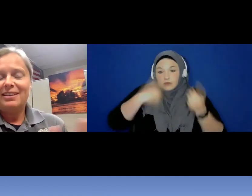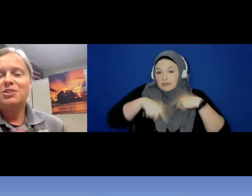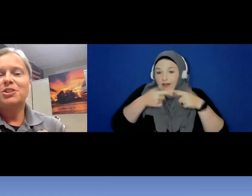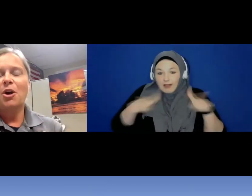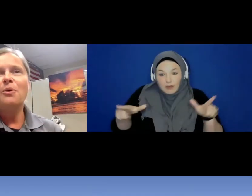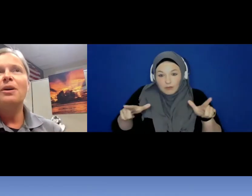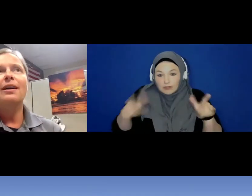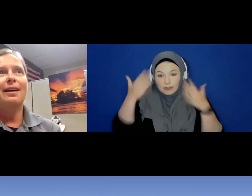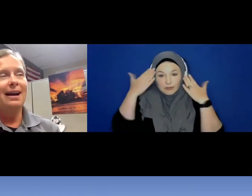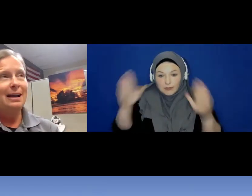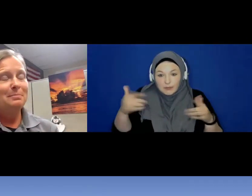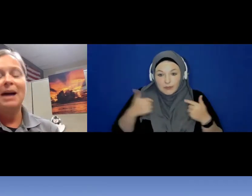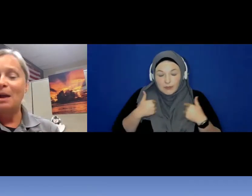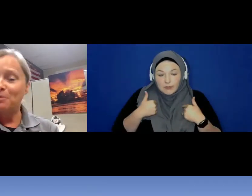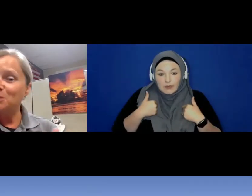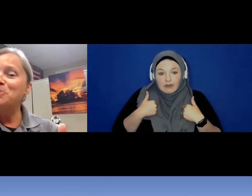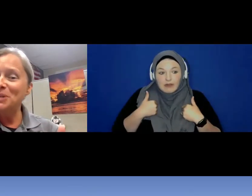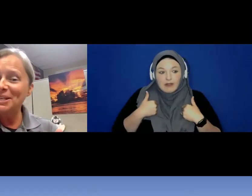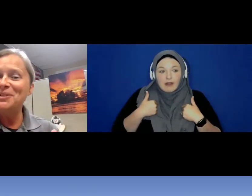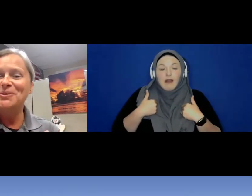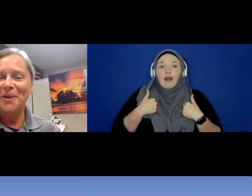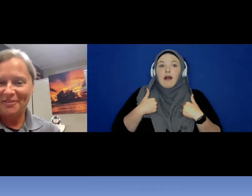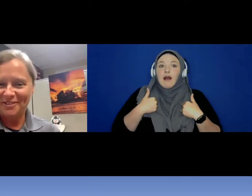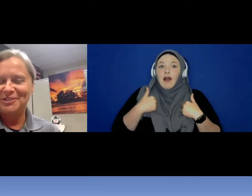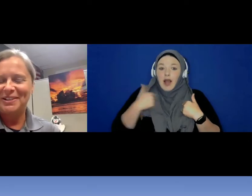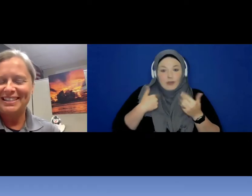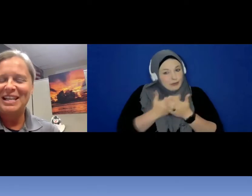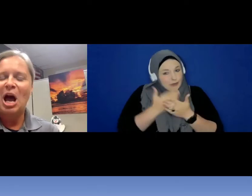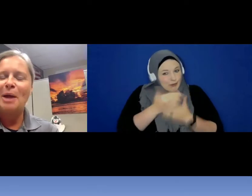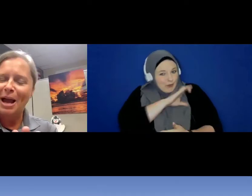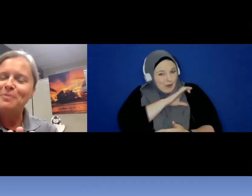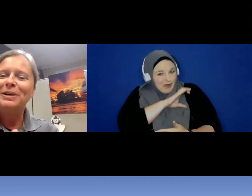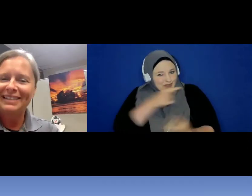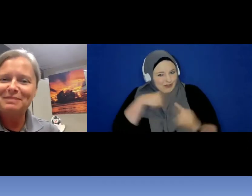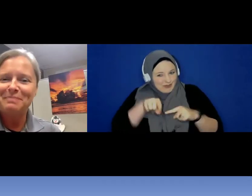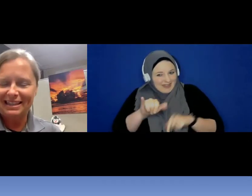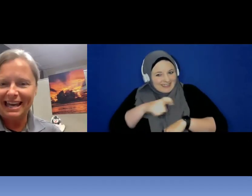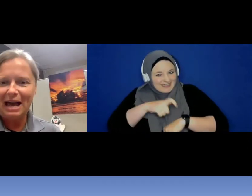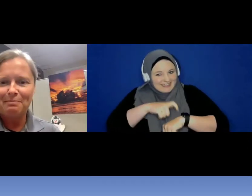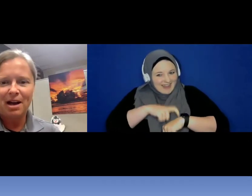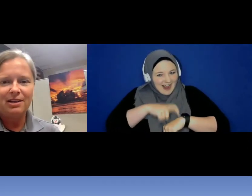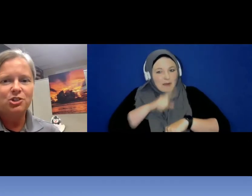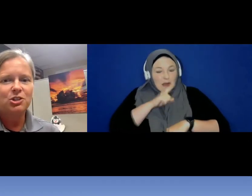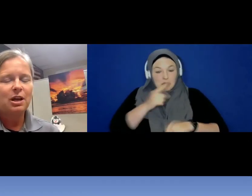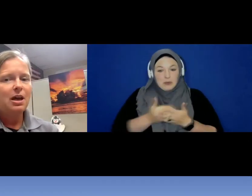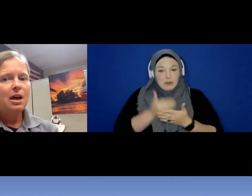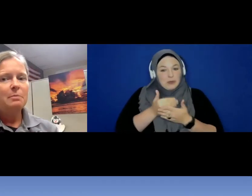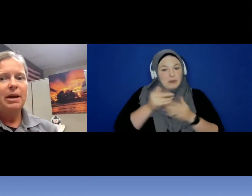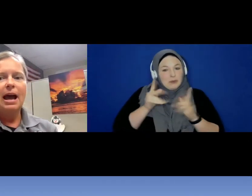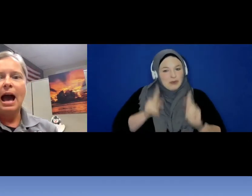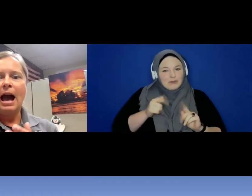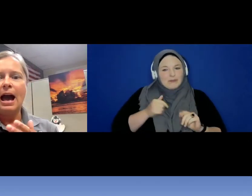So, I am -- I was a pretty new officer at the time I will admit that much, but